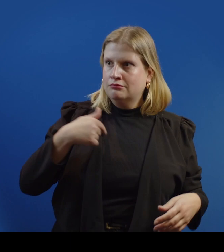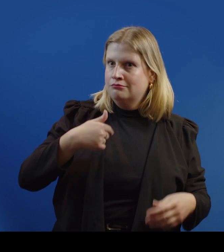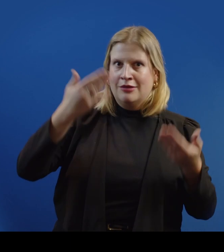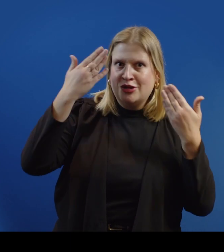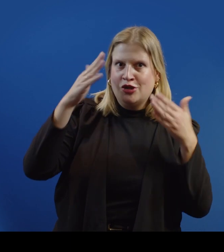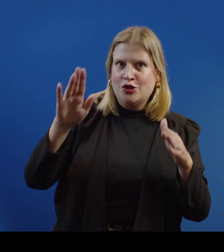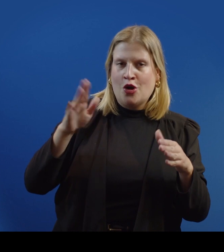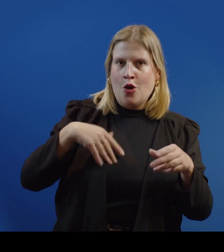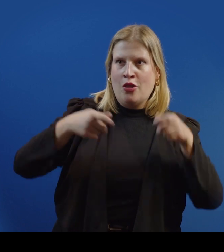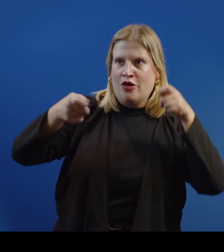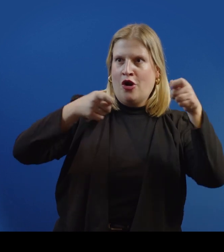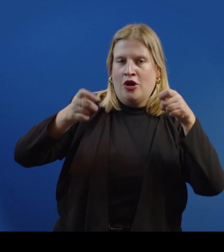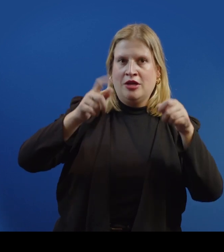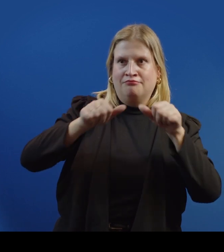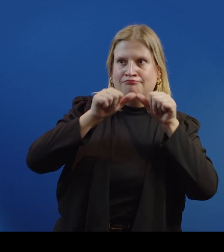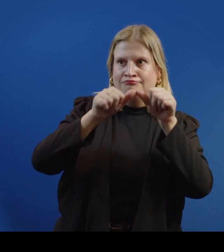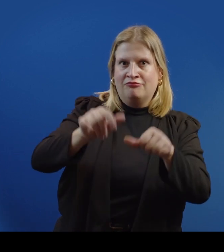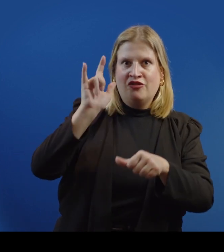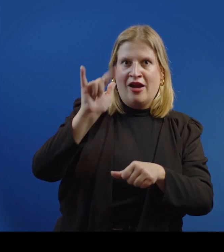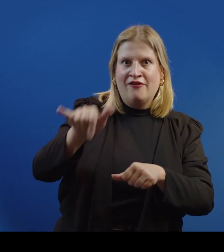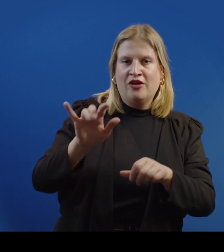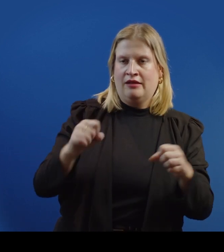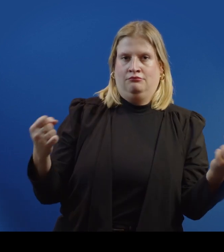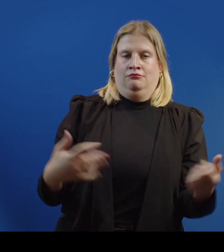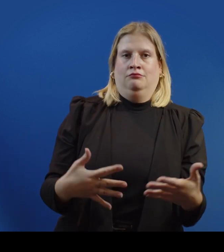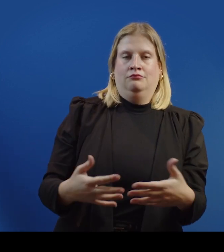I did not know guardianship could last forever. That's terrifying.